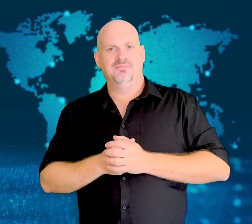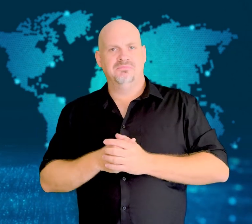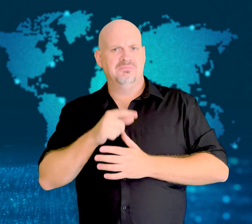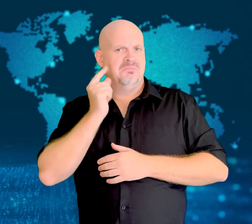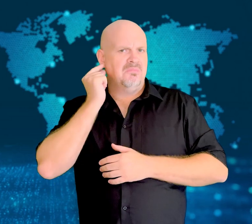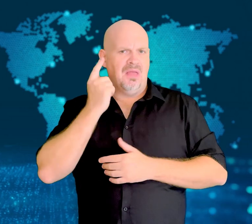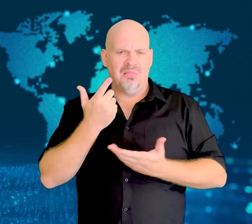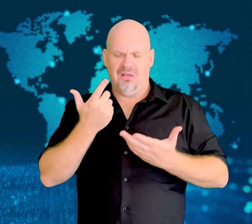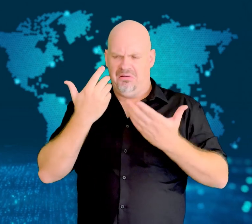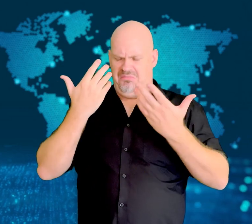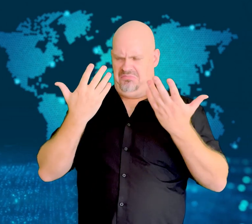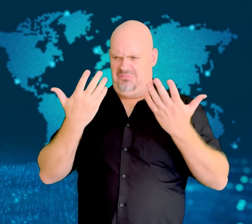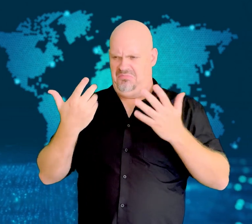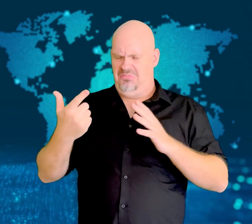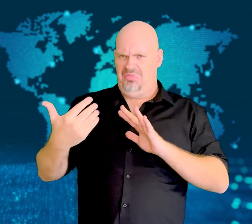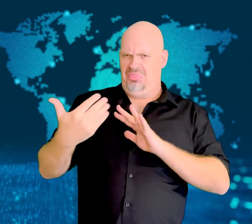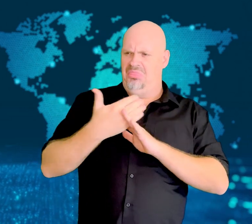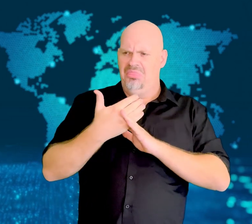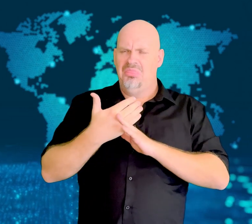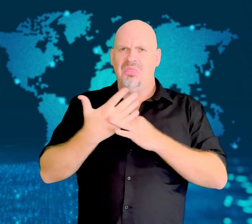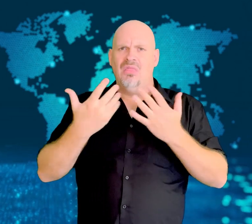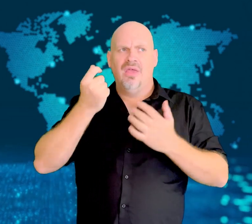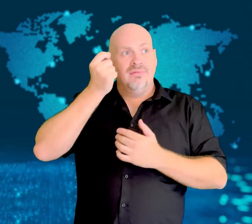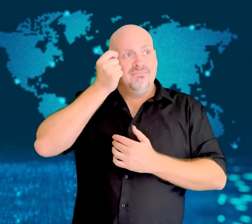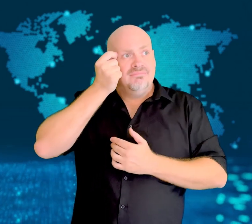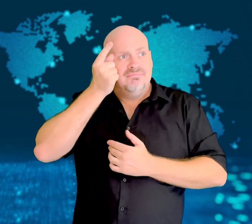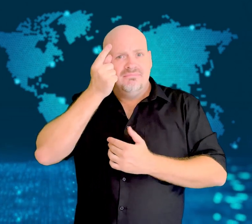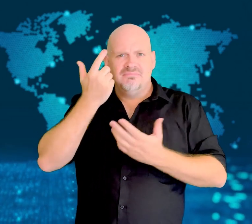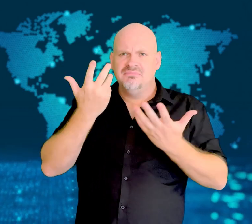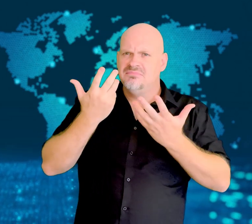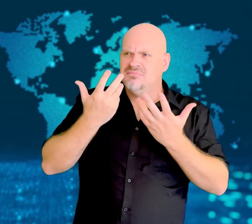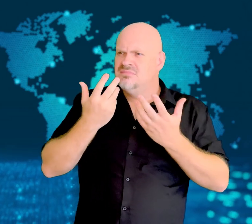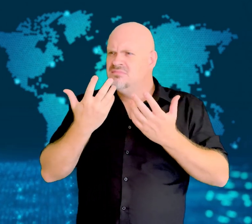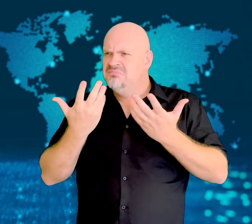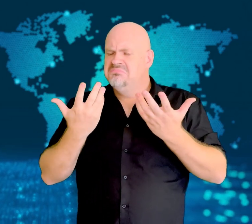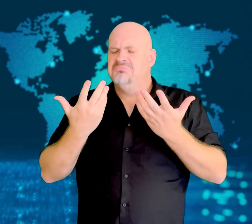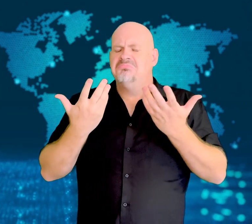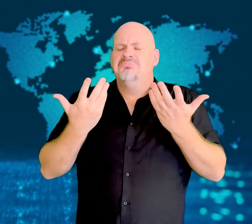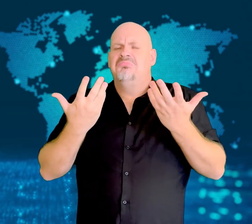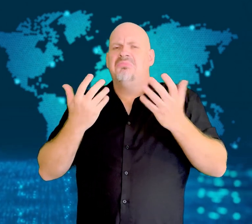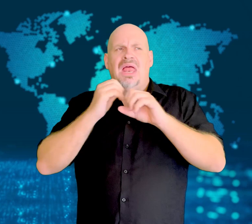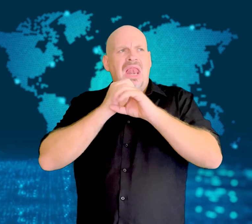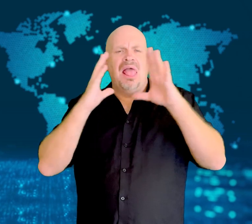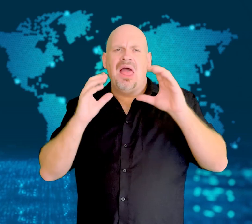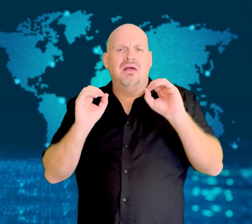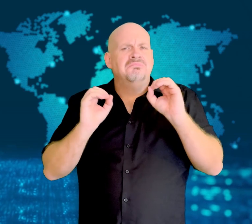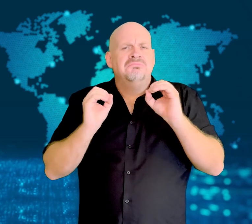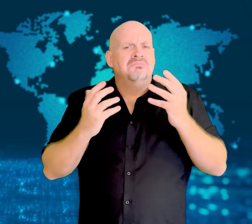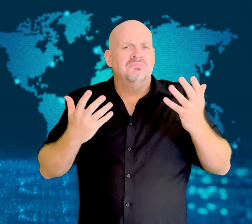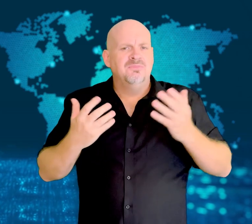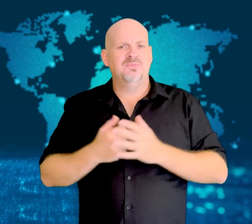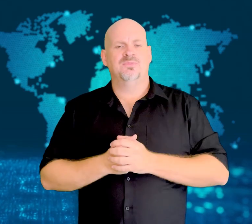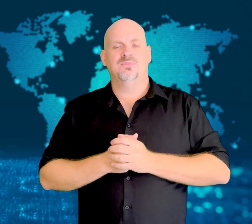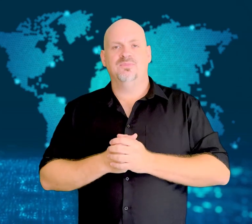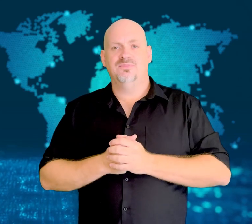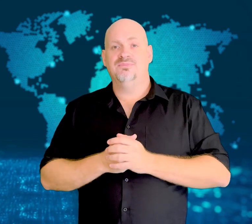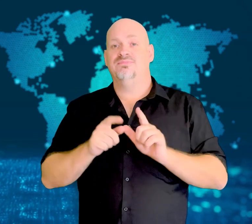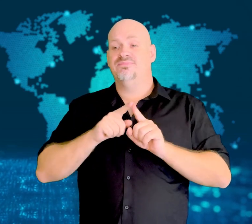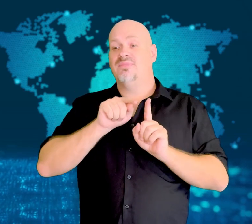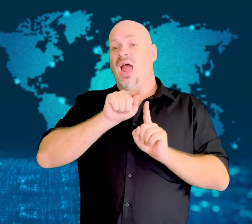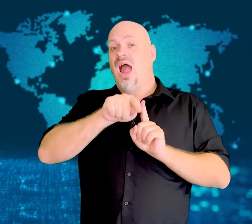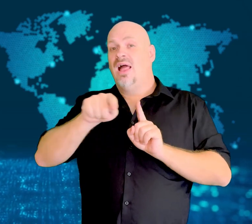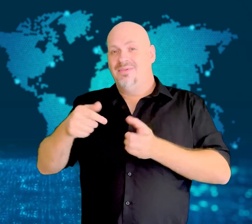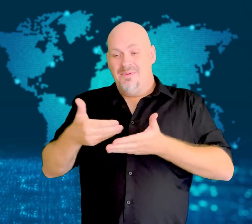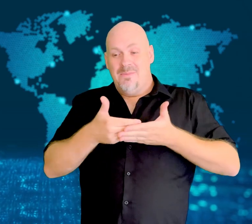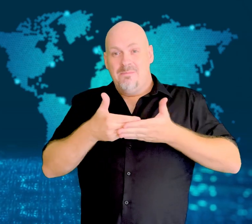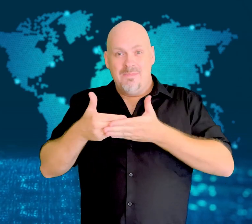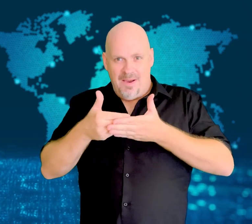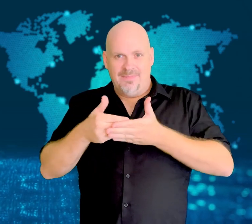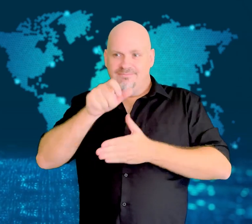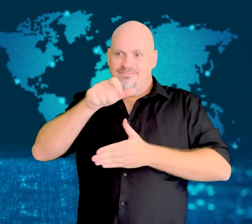The mother did not realize what was happening.